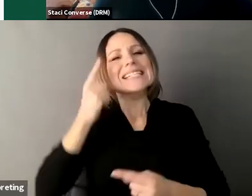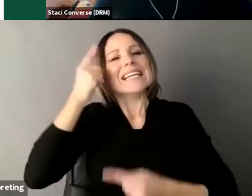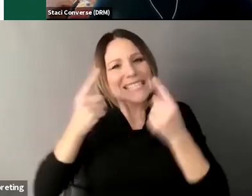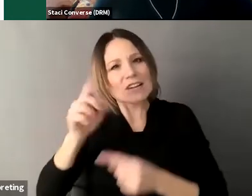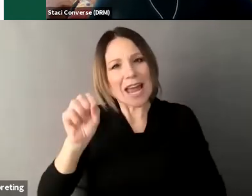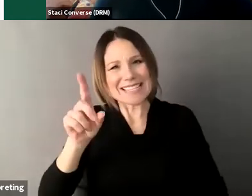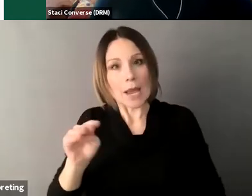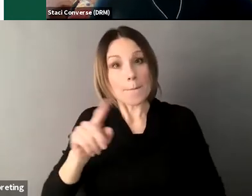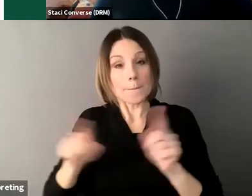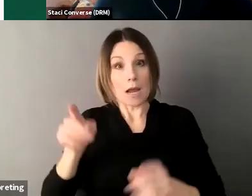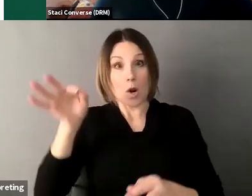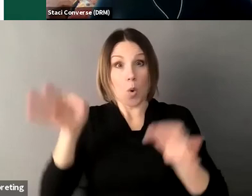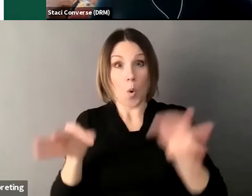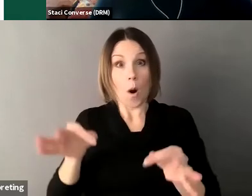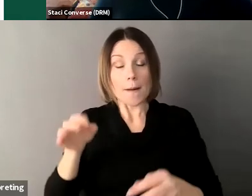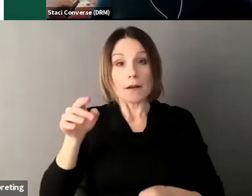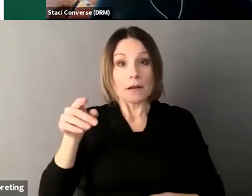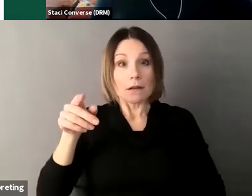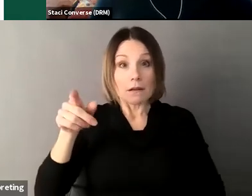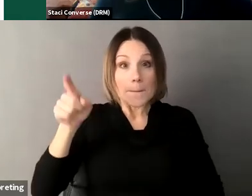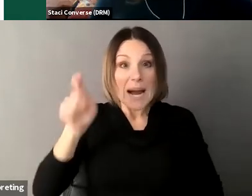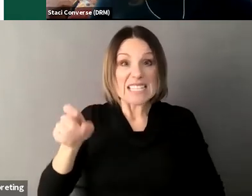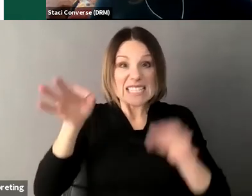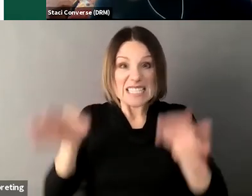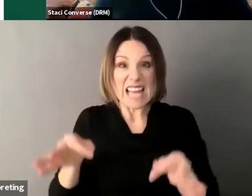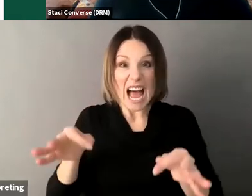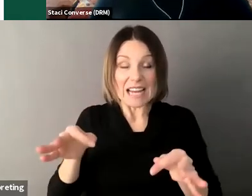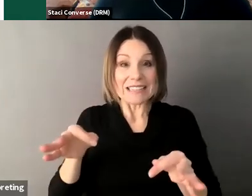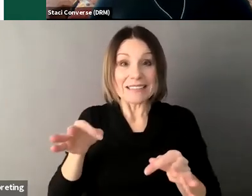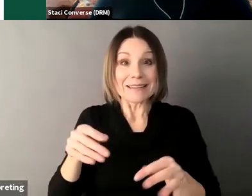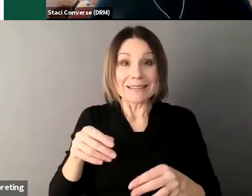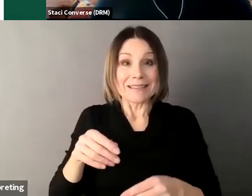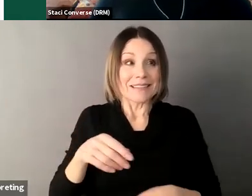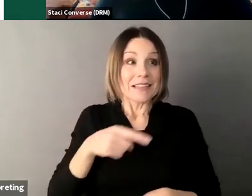so I’ll stop sharing this now and then um we were just going to break for a couple minutes